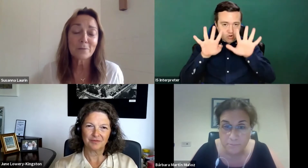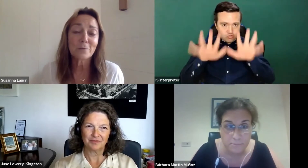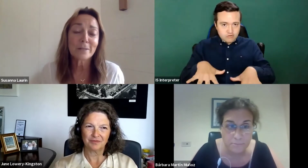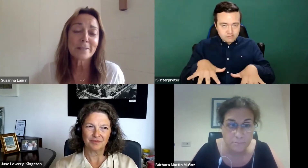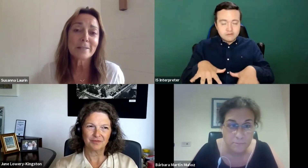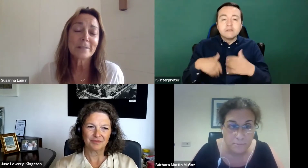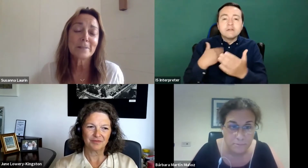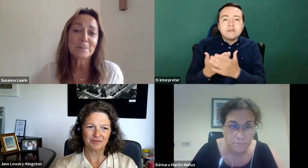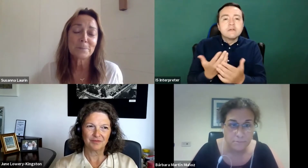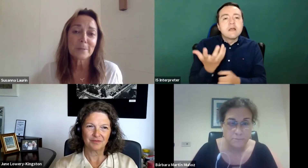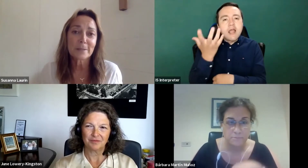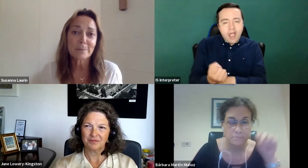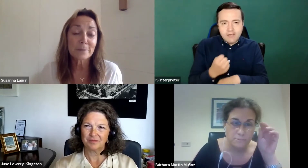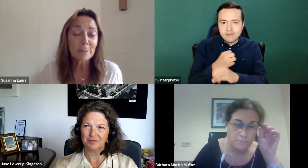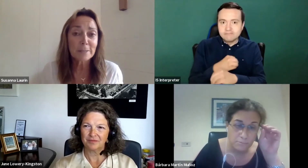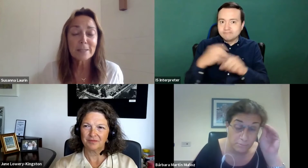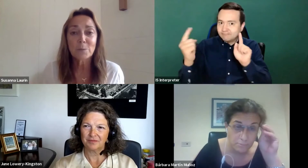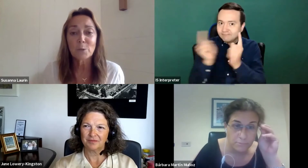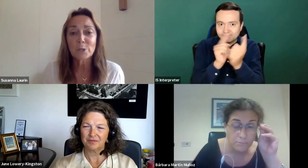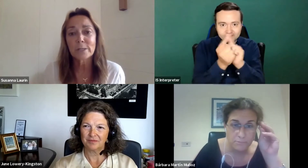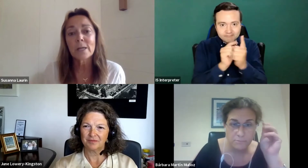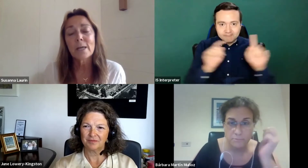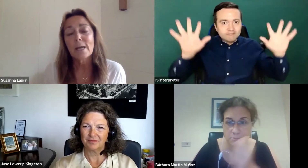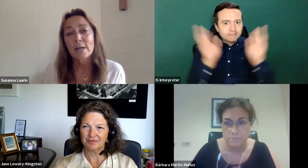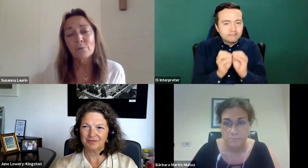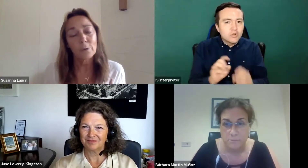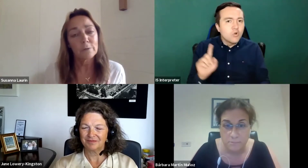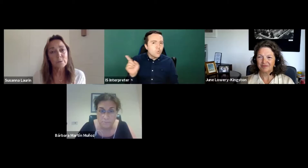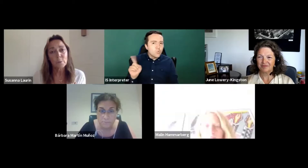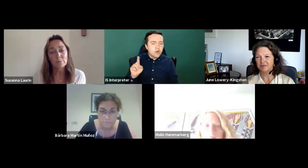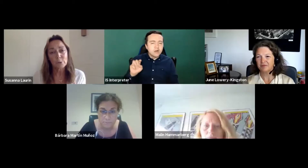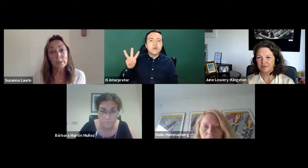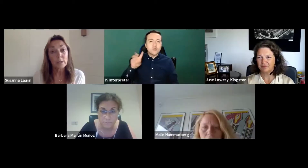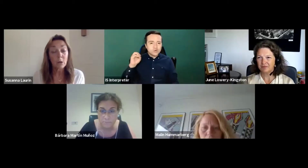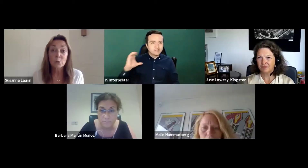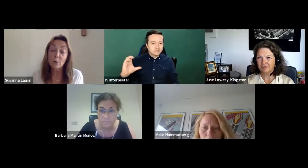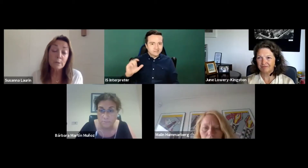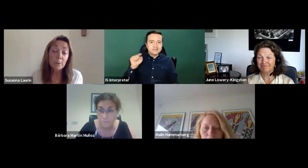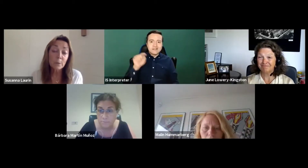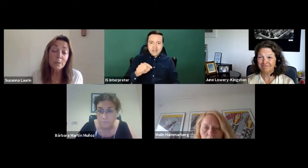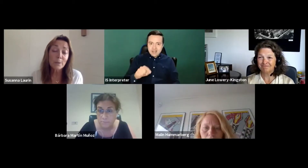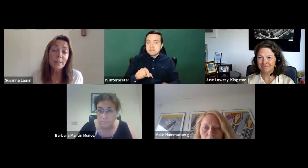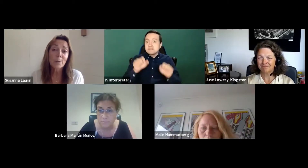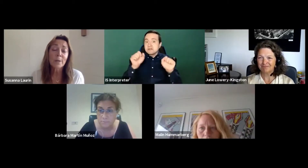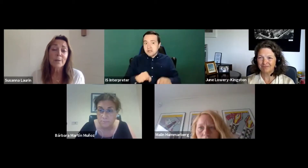to face Summit in Washington. And for all of us who unfortunately can't travel to the US right now.